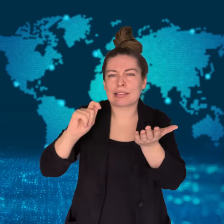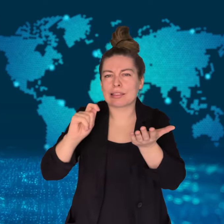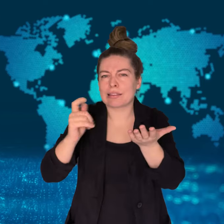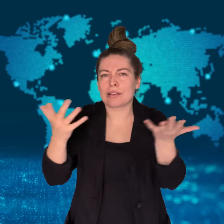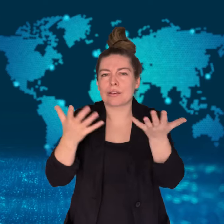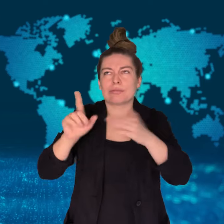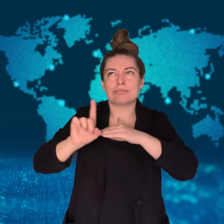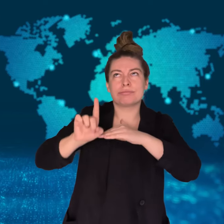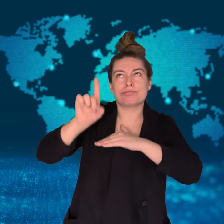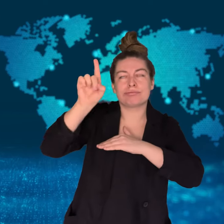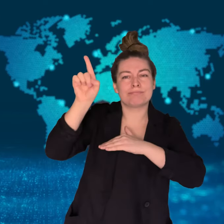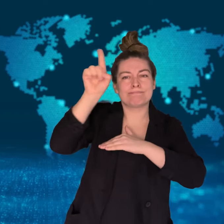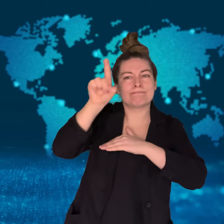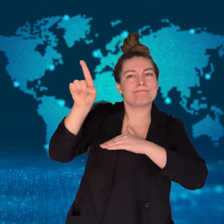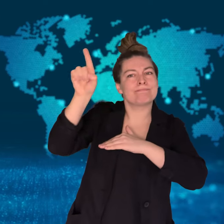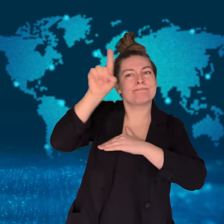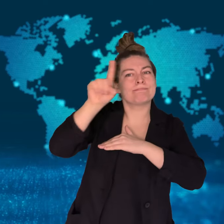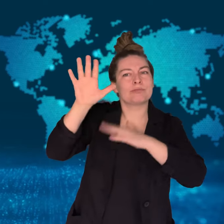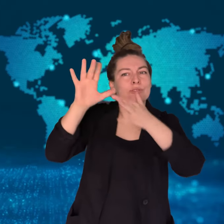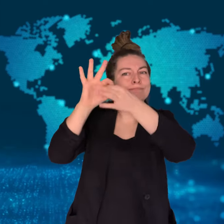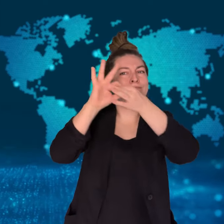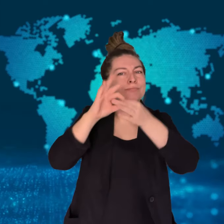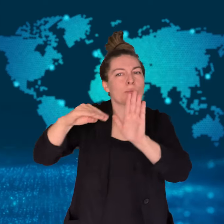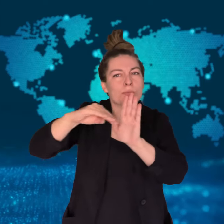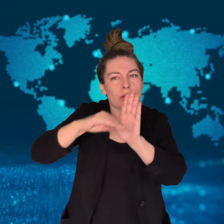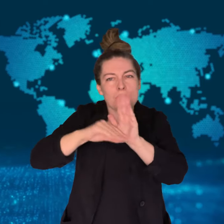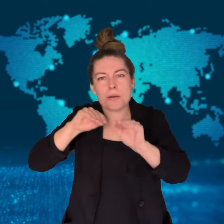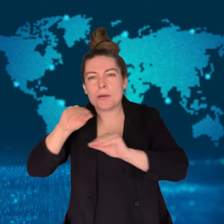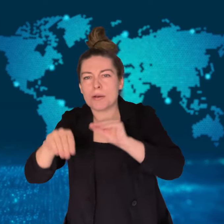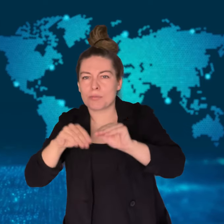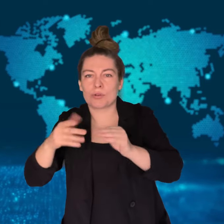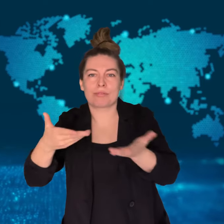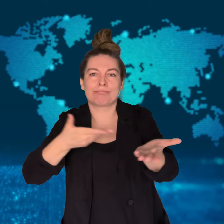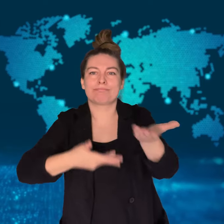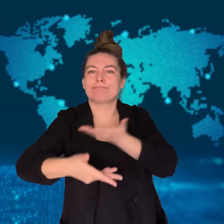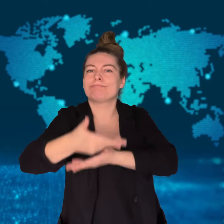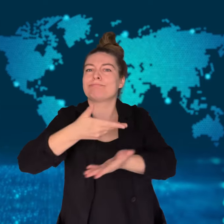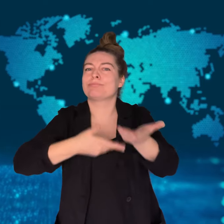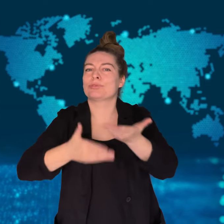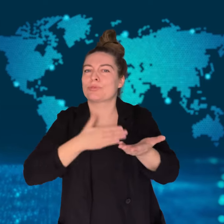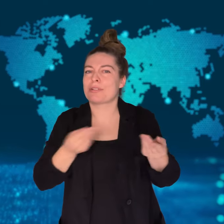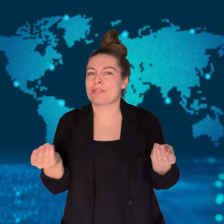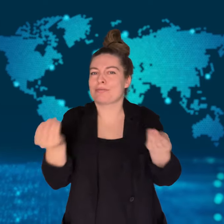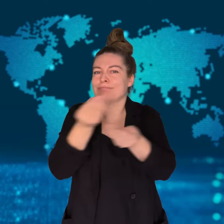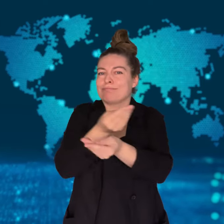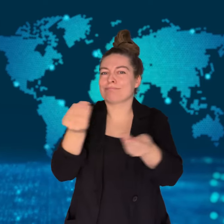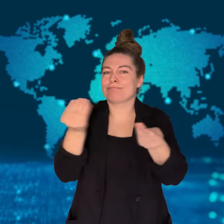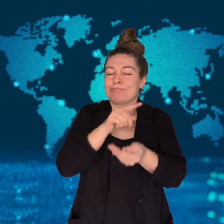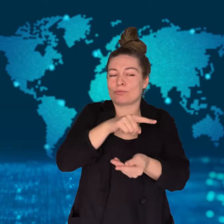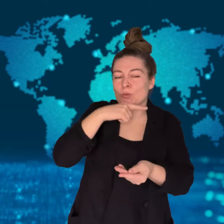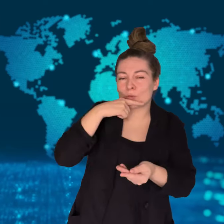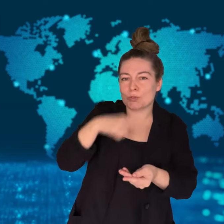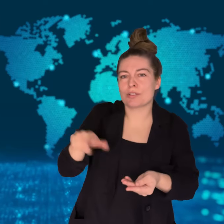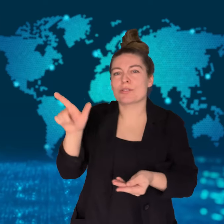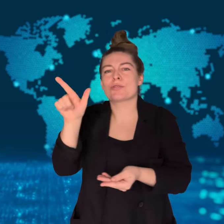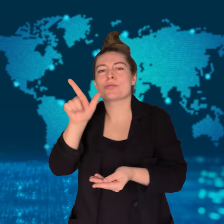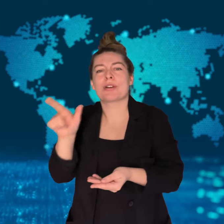for North Korea's satellite program.